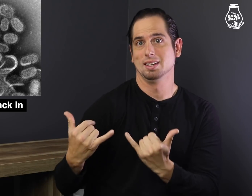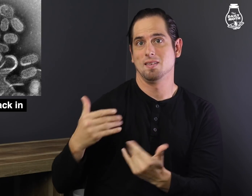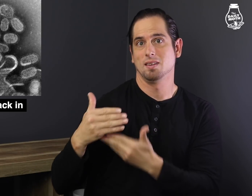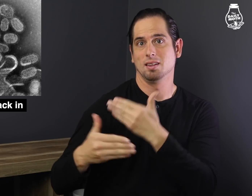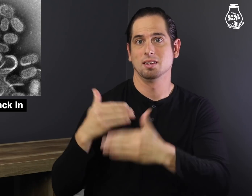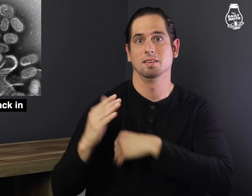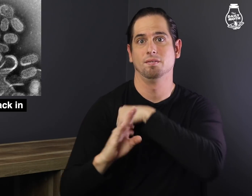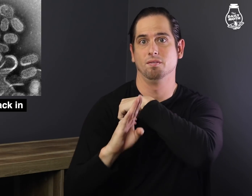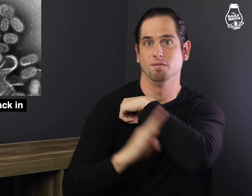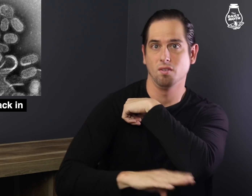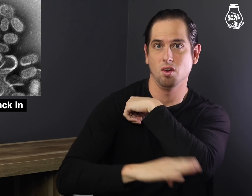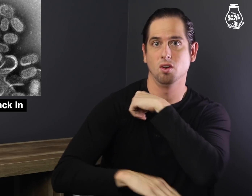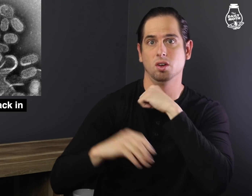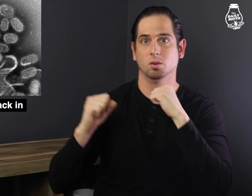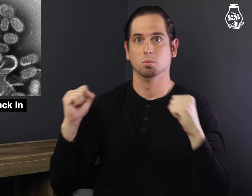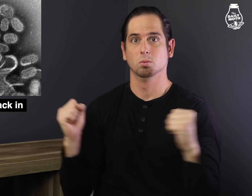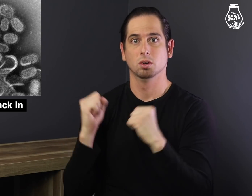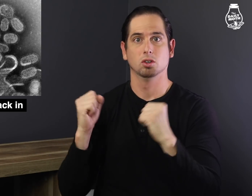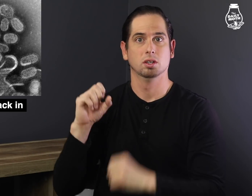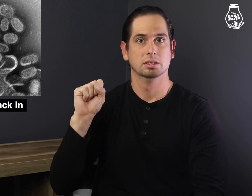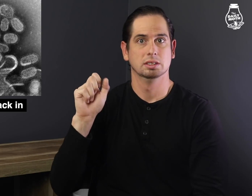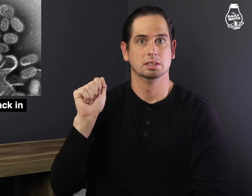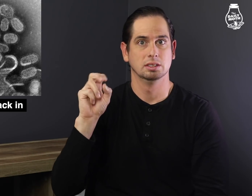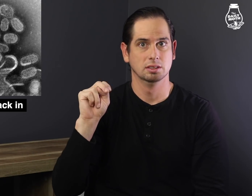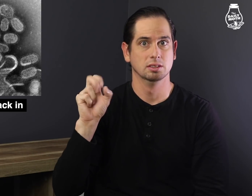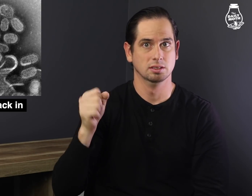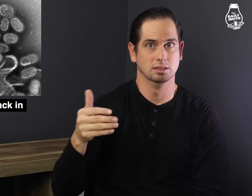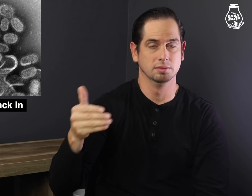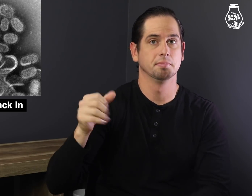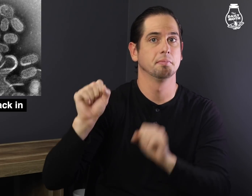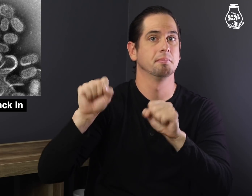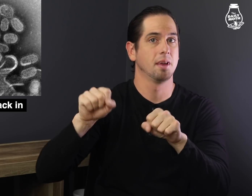we go into the fall and winter seasons,